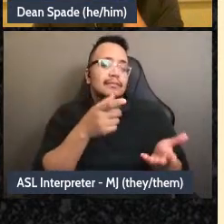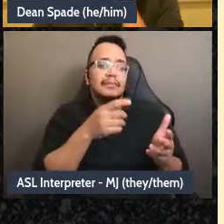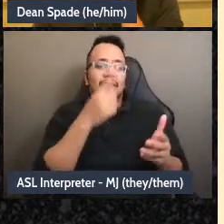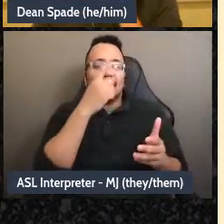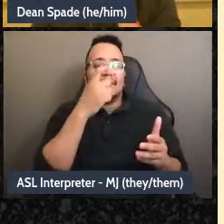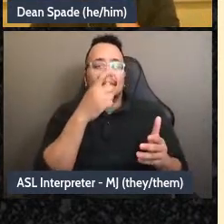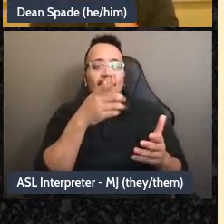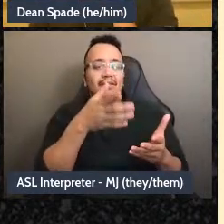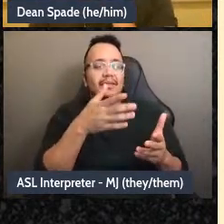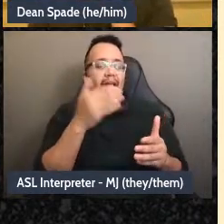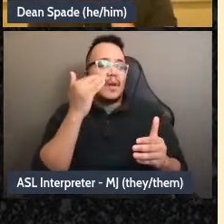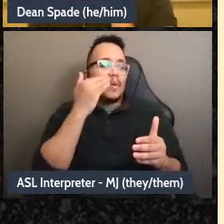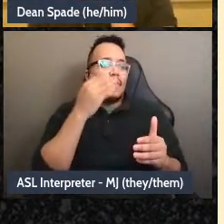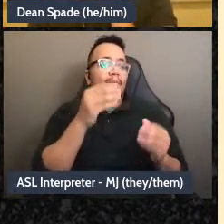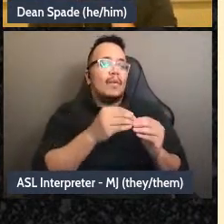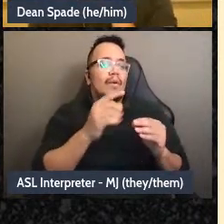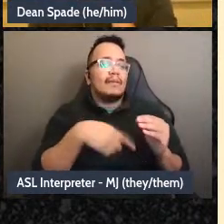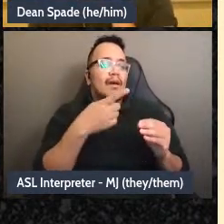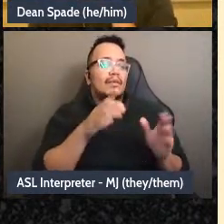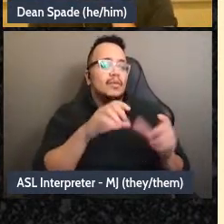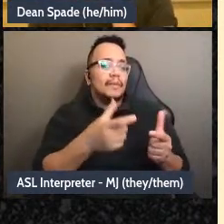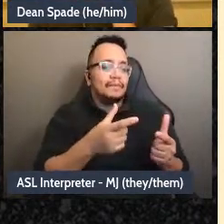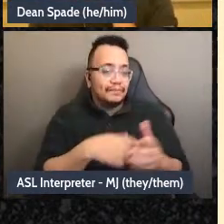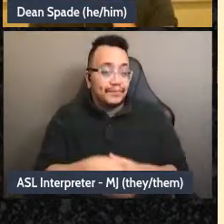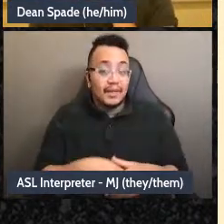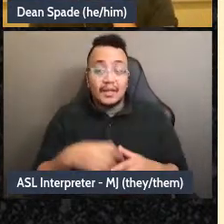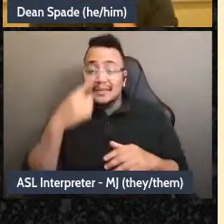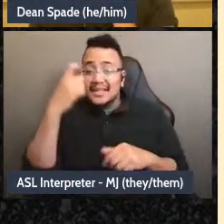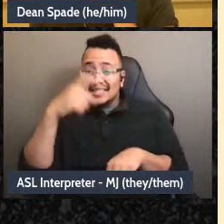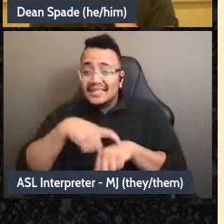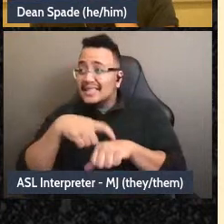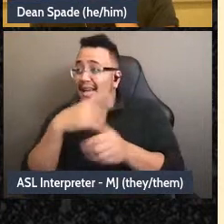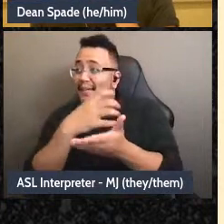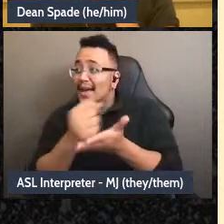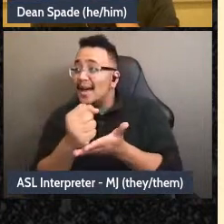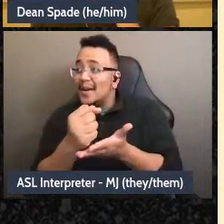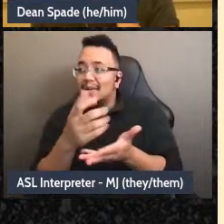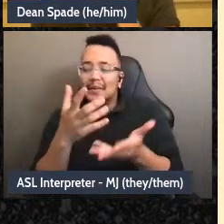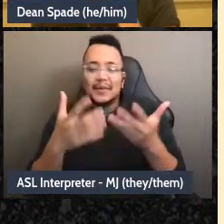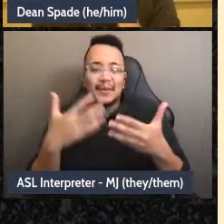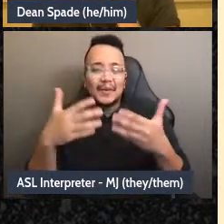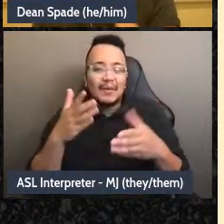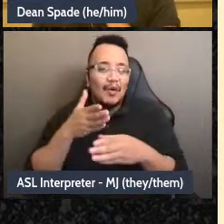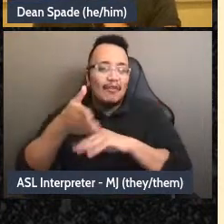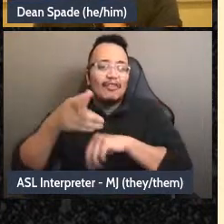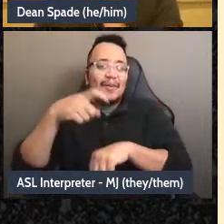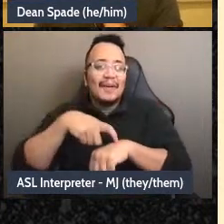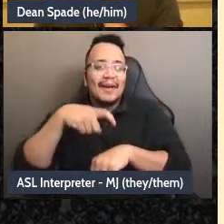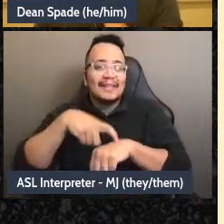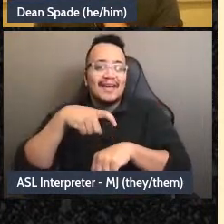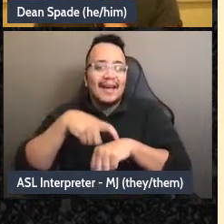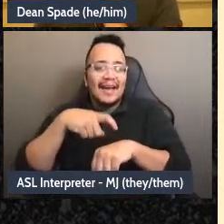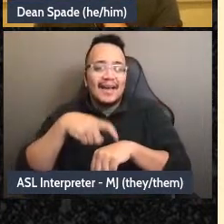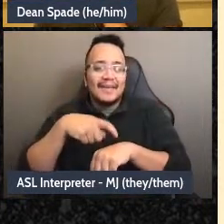um, because I've really-I went over my-I hope to my-in my aim to give us 15 minutes for questions,